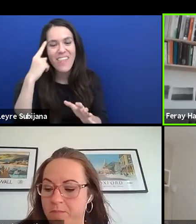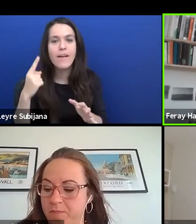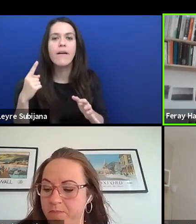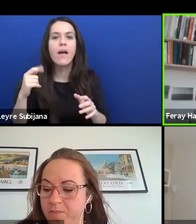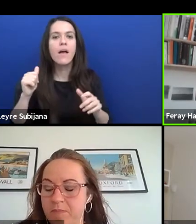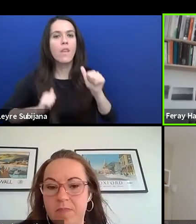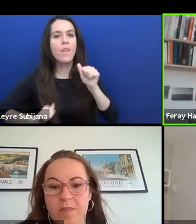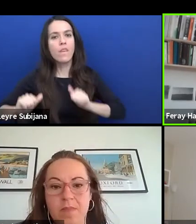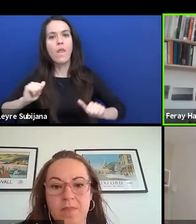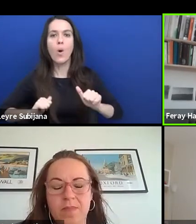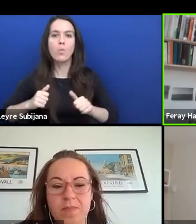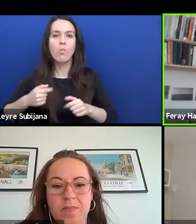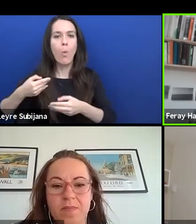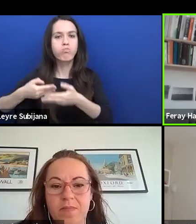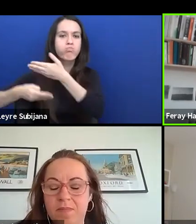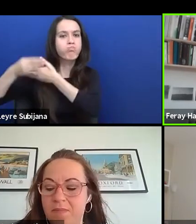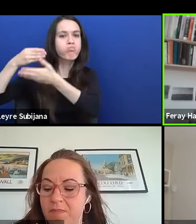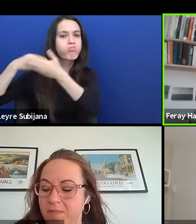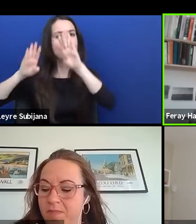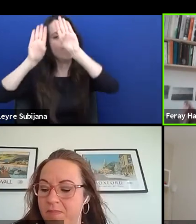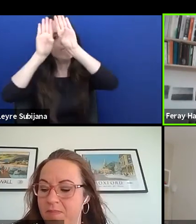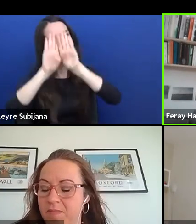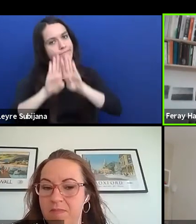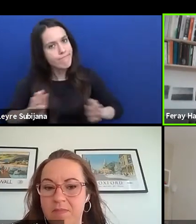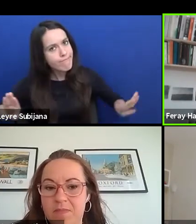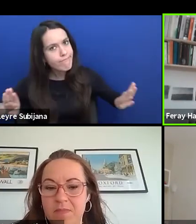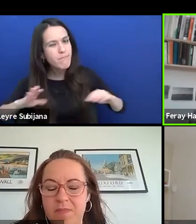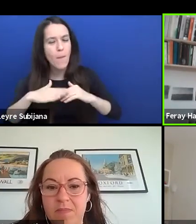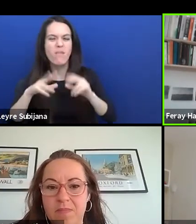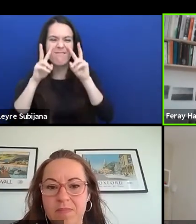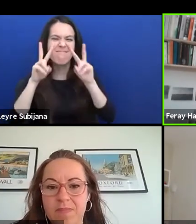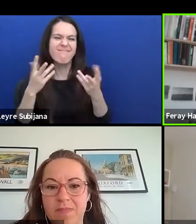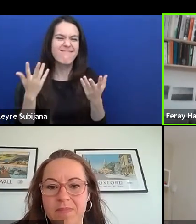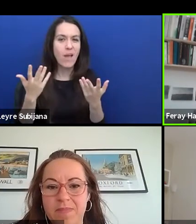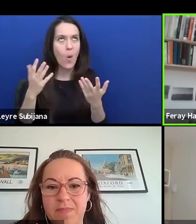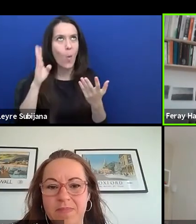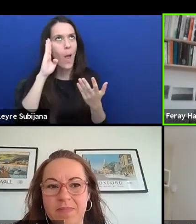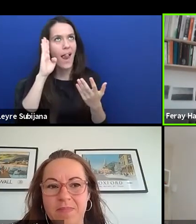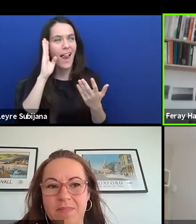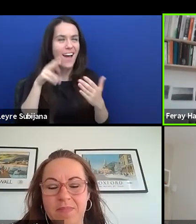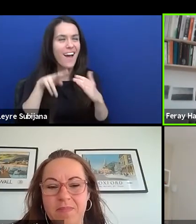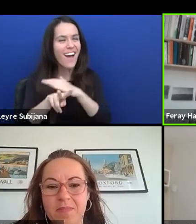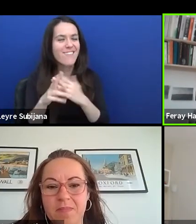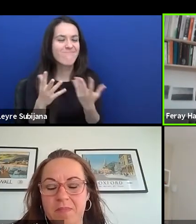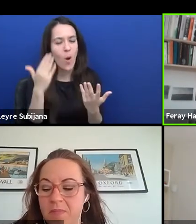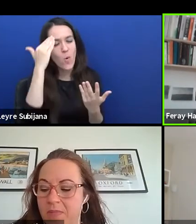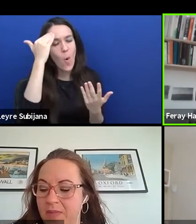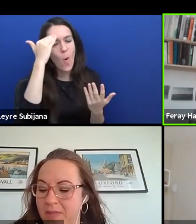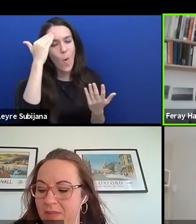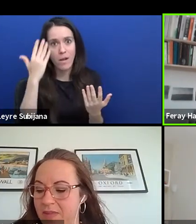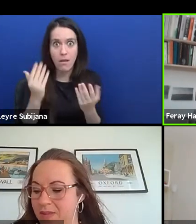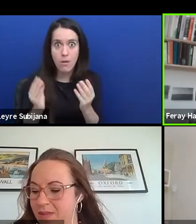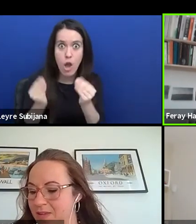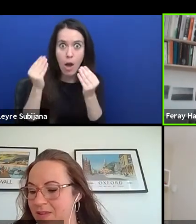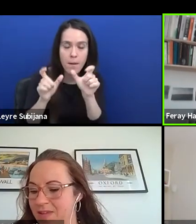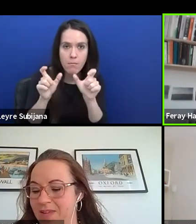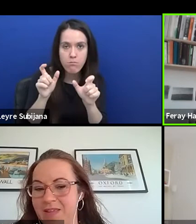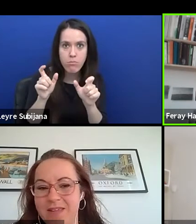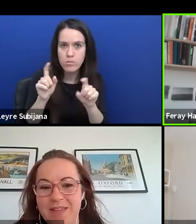even I know them and it's predictable. I know what happens. So I'm with you,